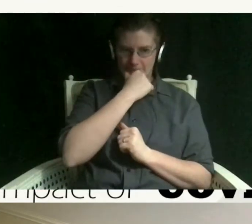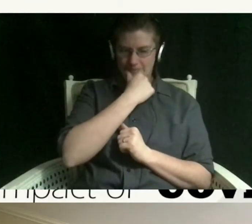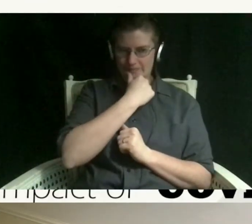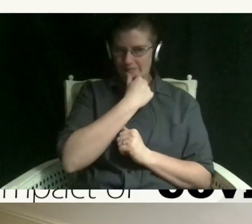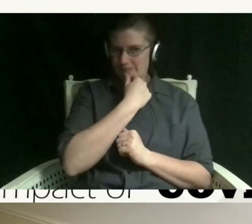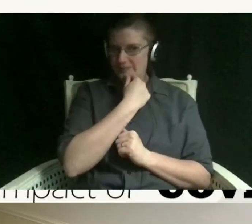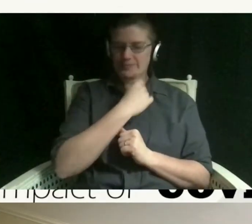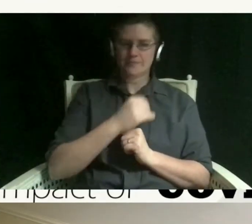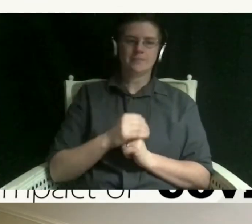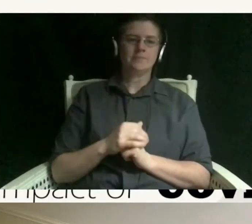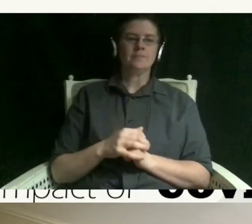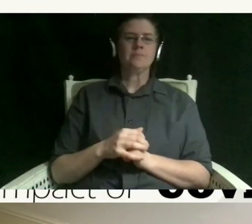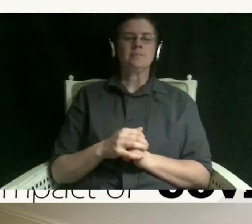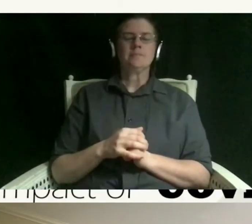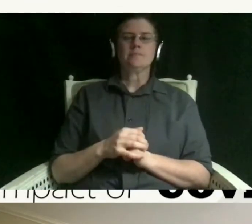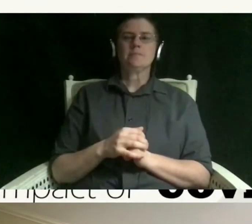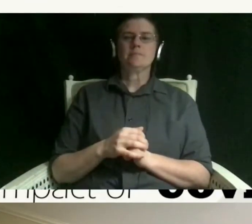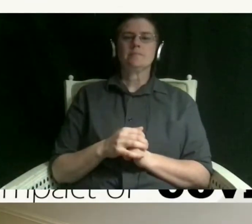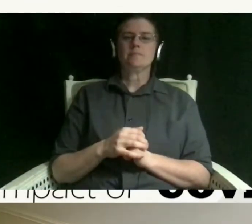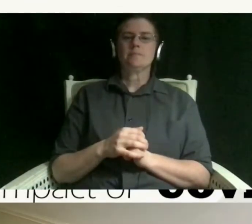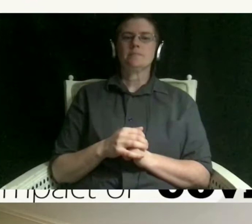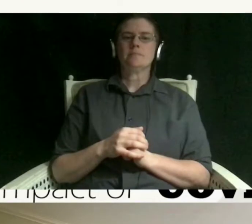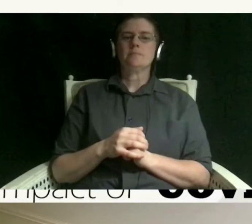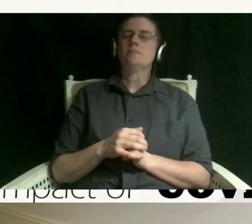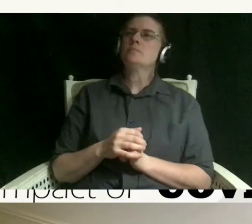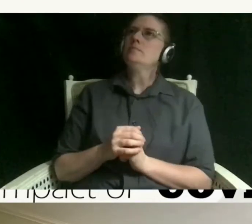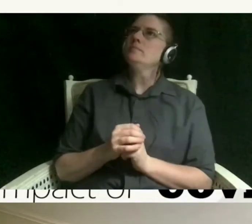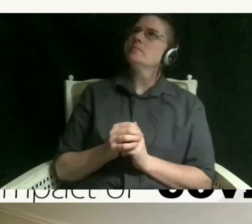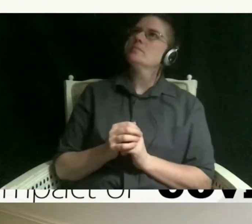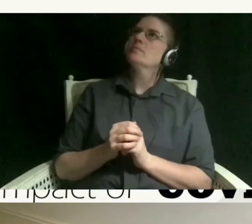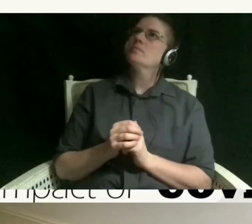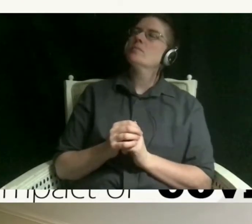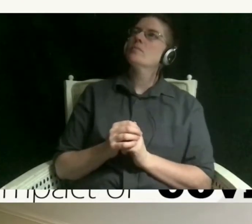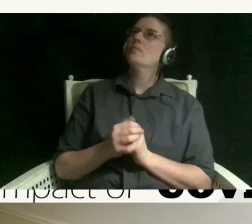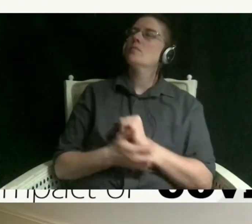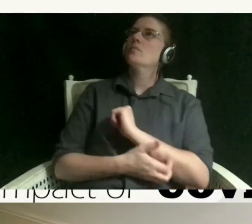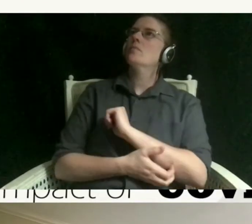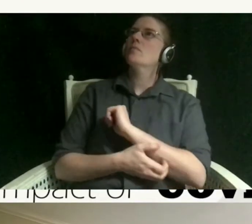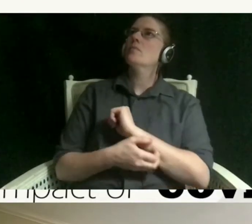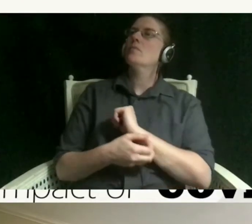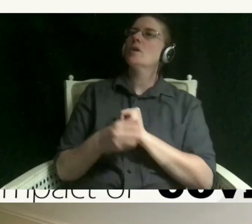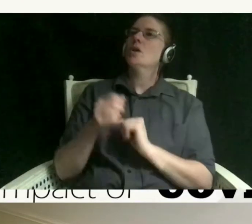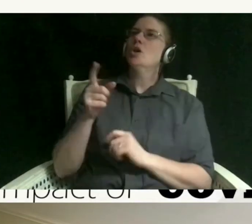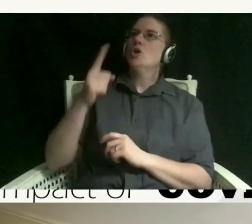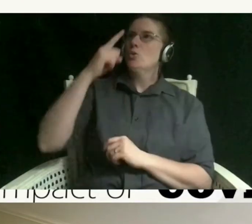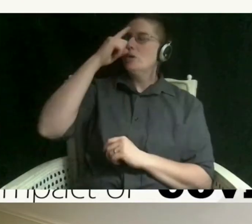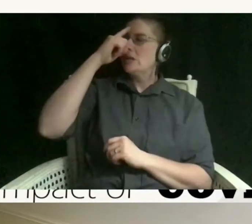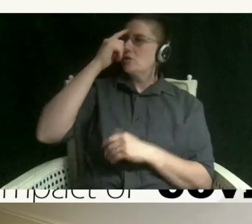um and do you think there's um sort of the pattern of people being frustrated with school now